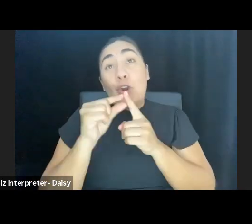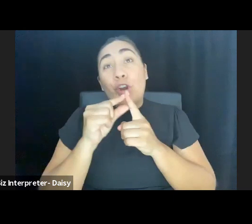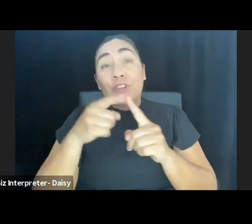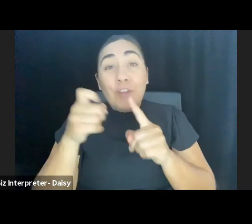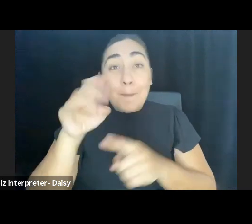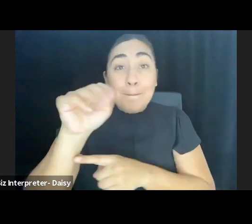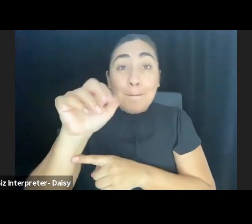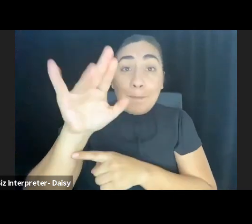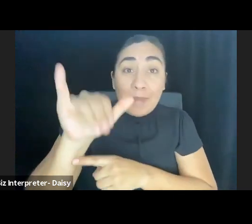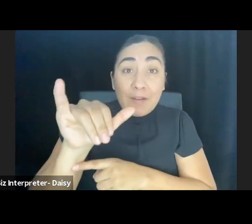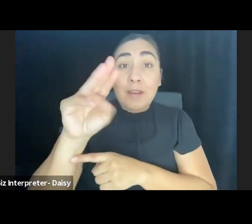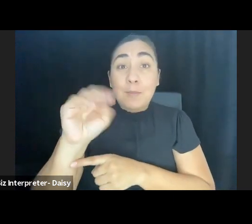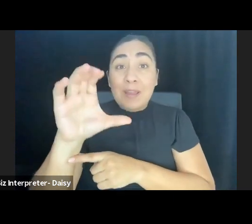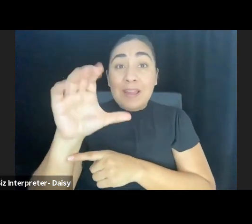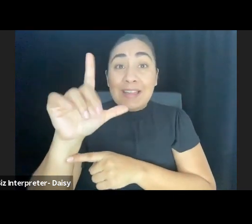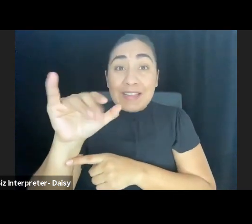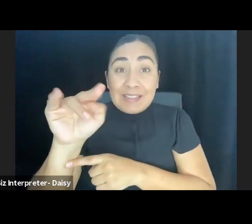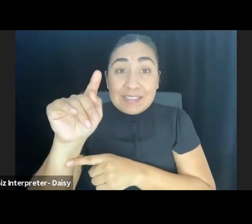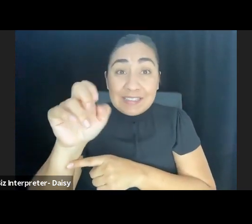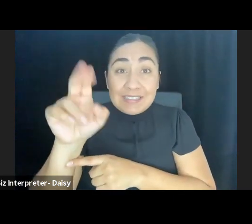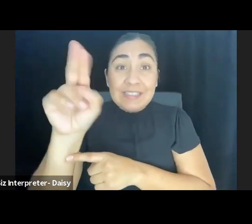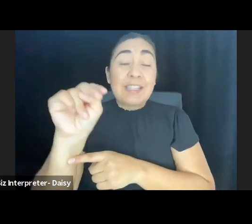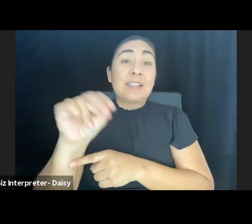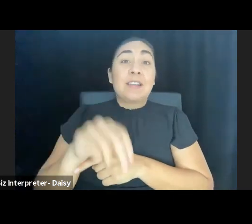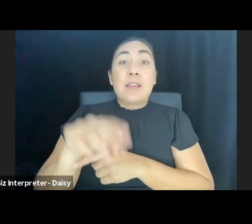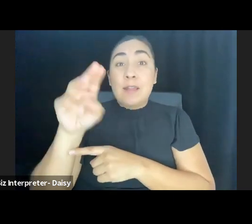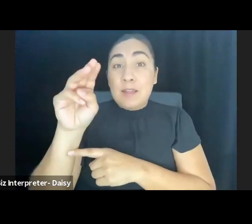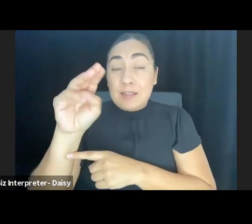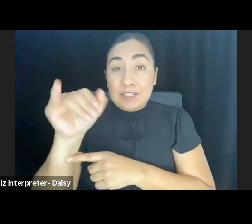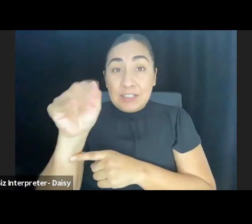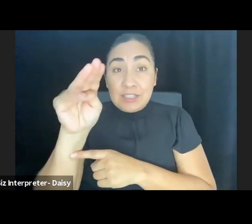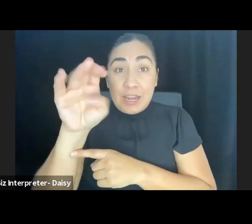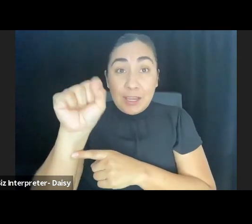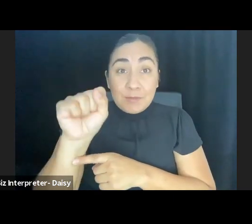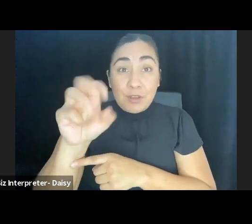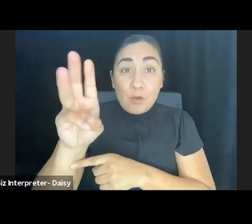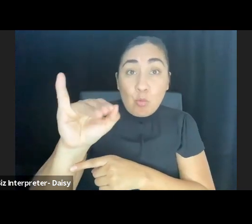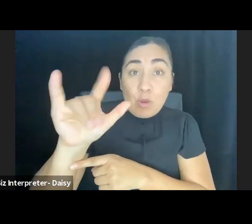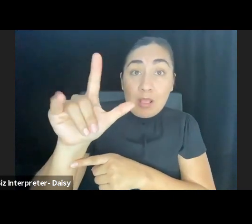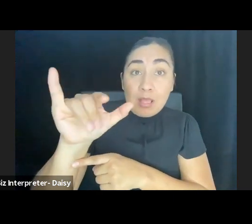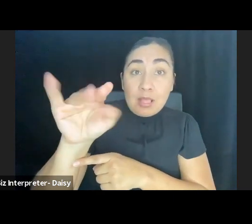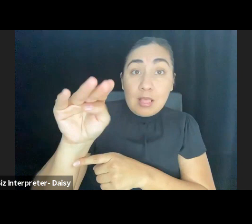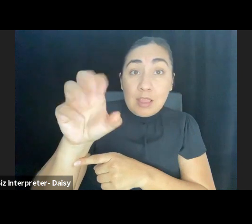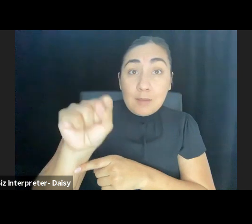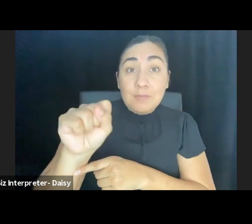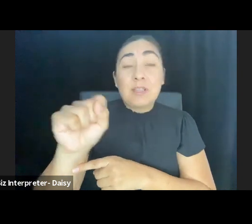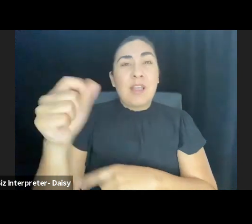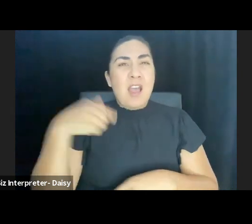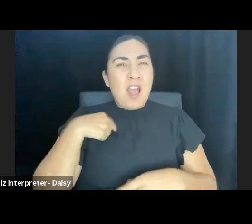and James A. Williams and Faye Price started to seep in, too. I thought about the collaborations they were able to build